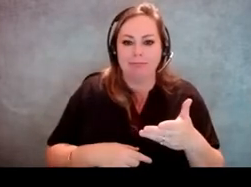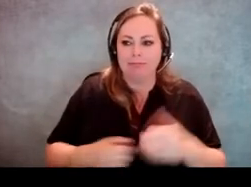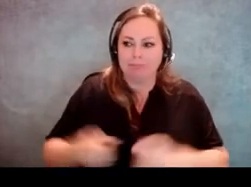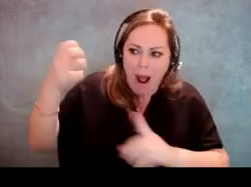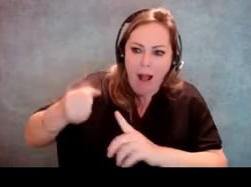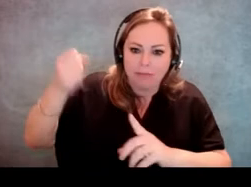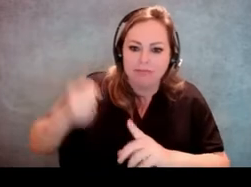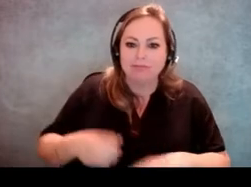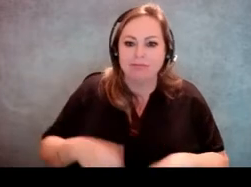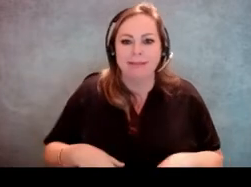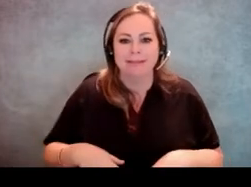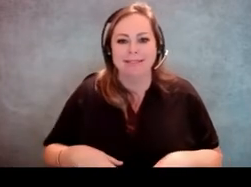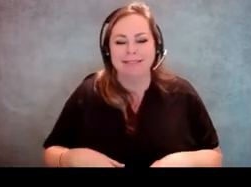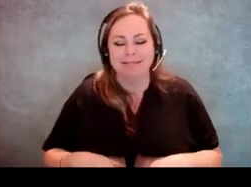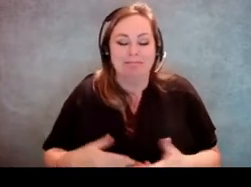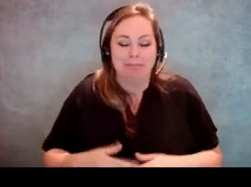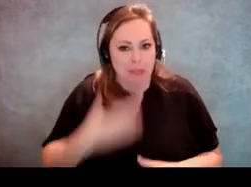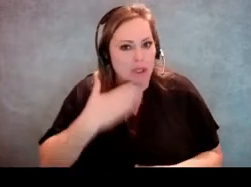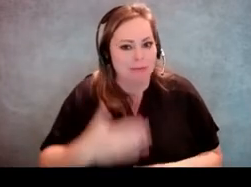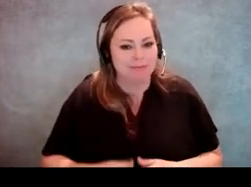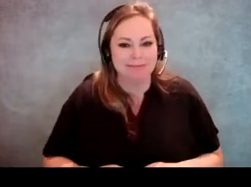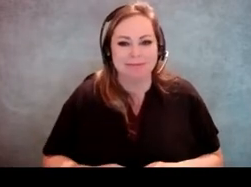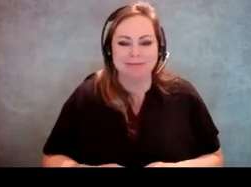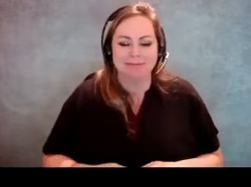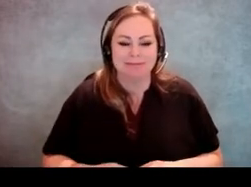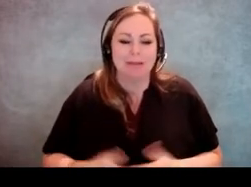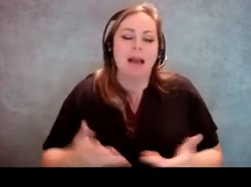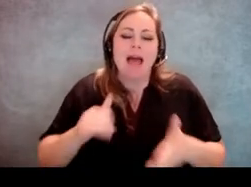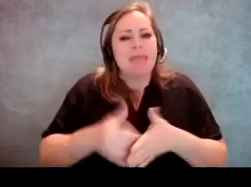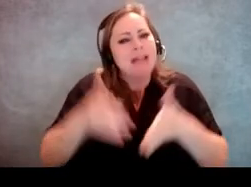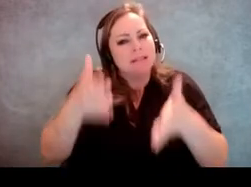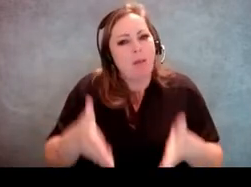Yeah. So, you know, that's somebody's tool.